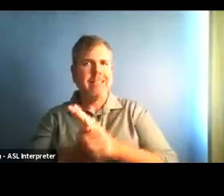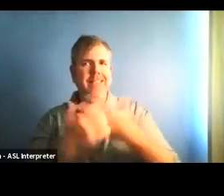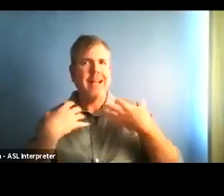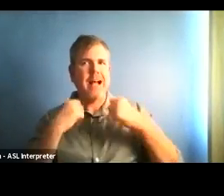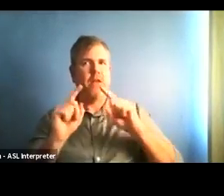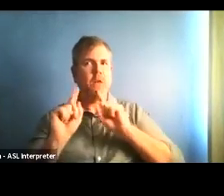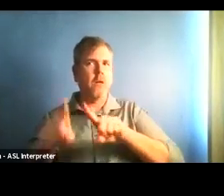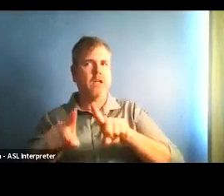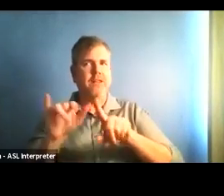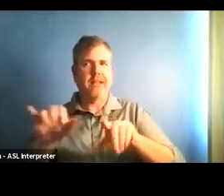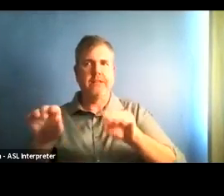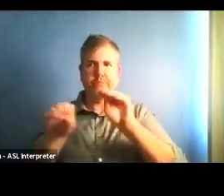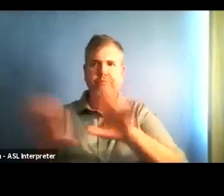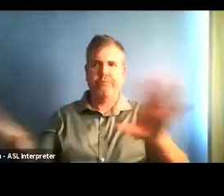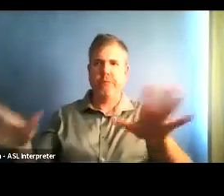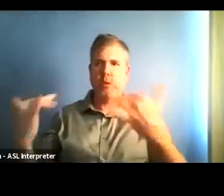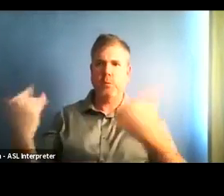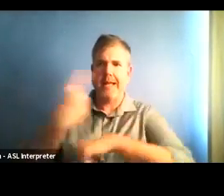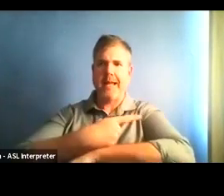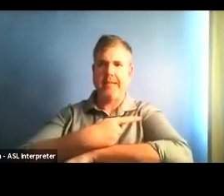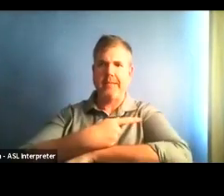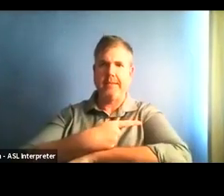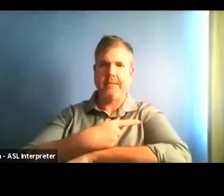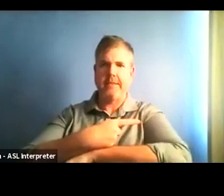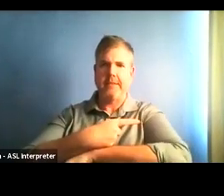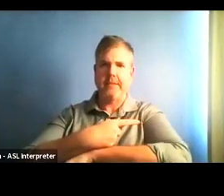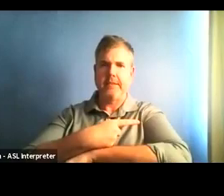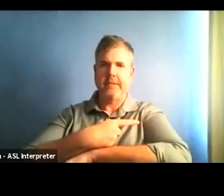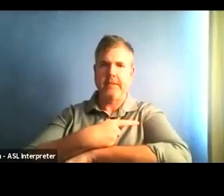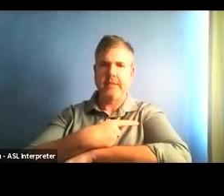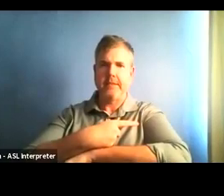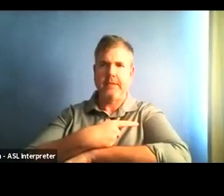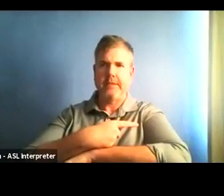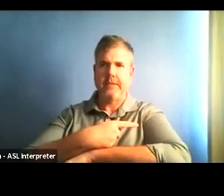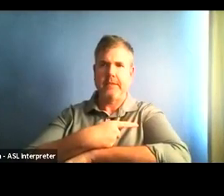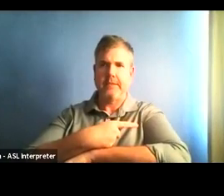Yeah, no, that is not it. Just aligning with the state because we